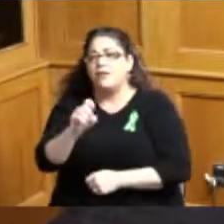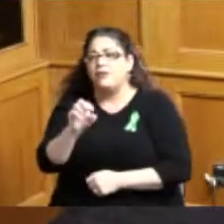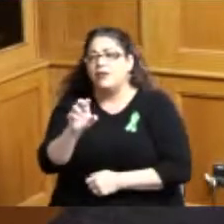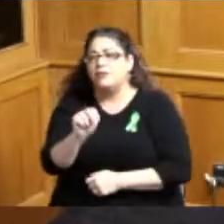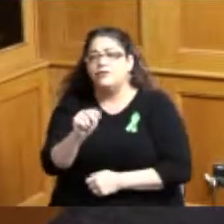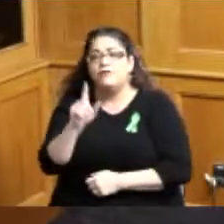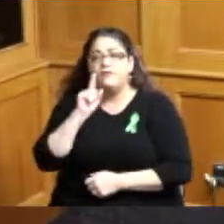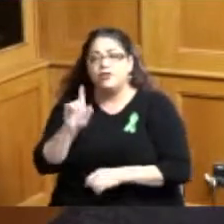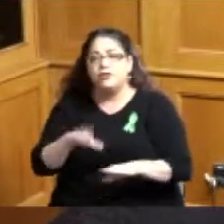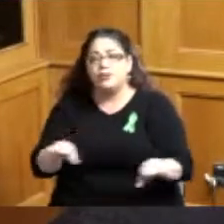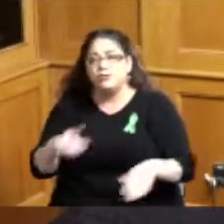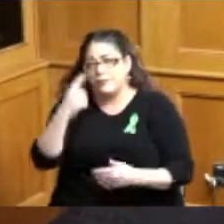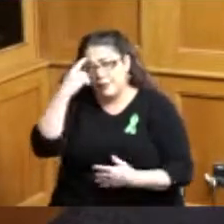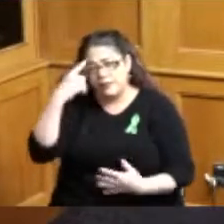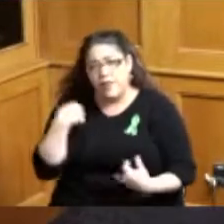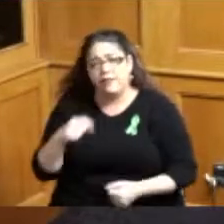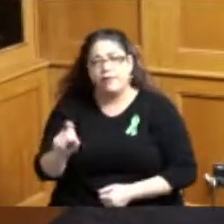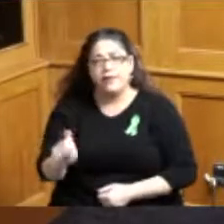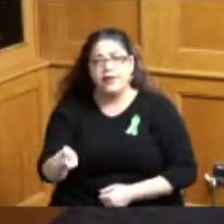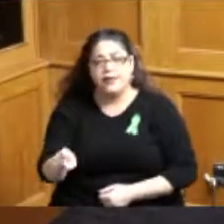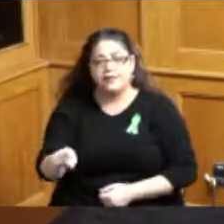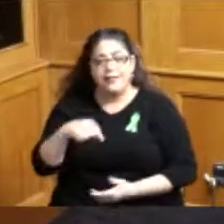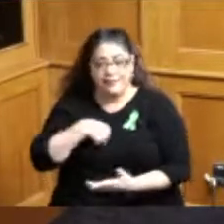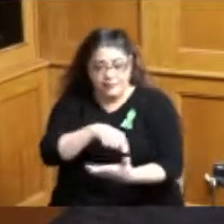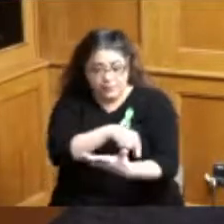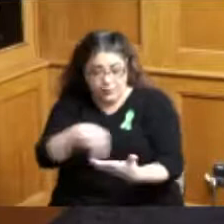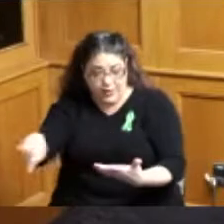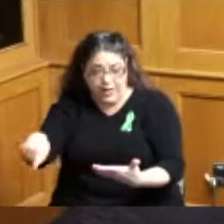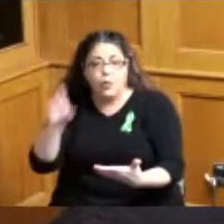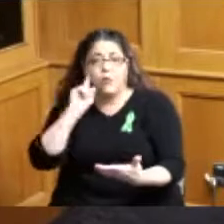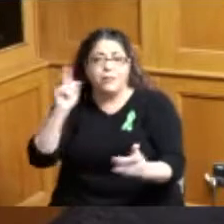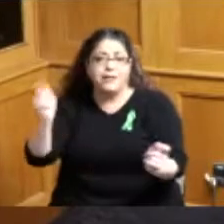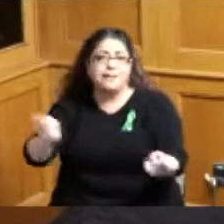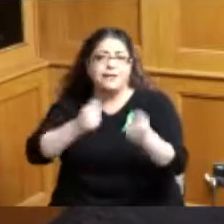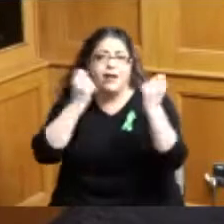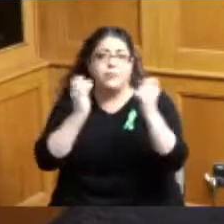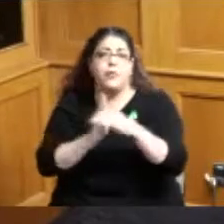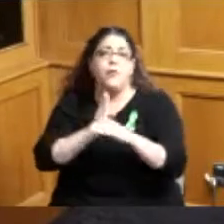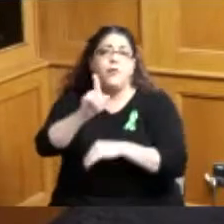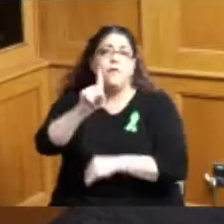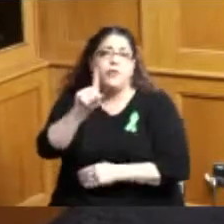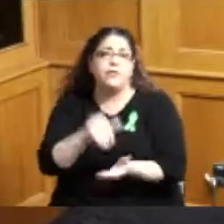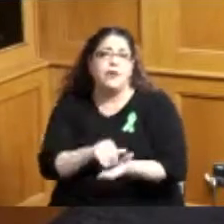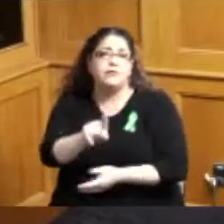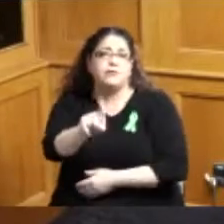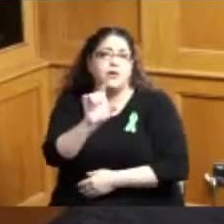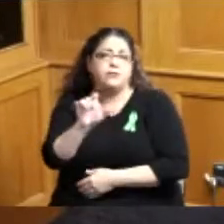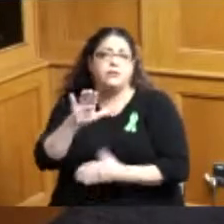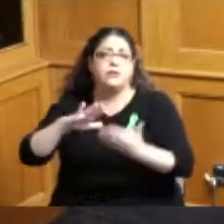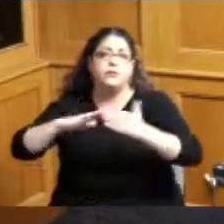health and whereas this week will be celebrated in over 1100 communities all across America